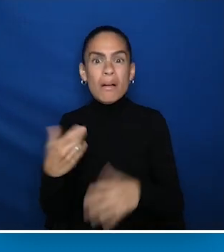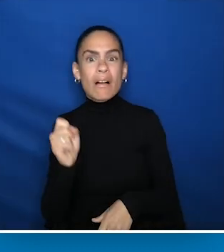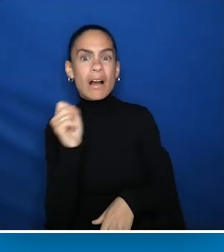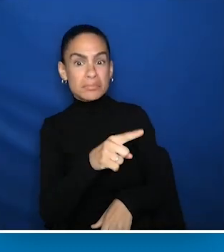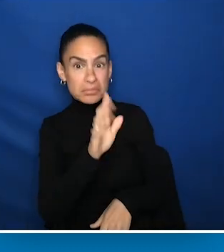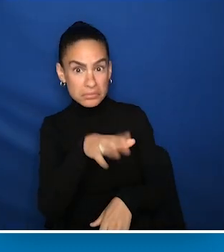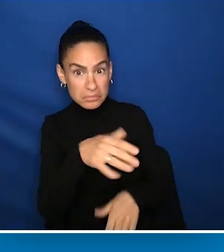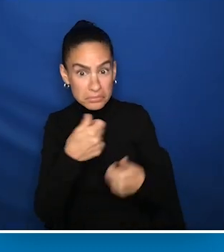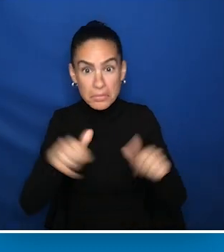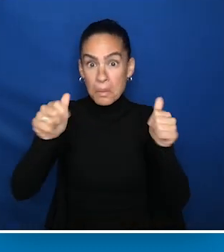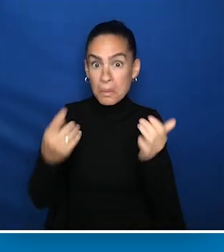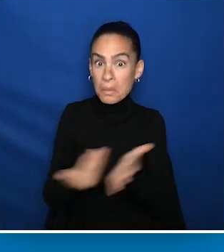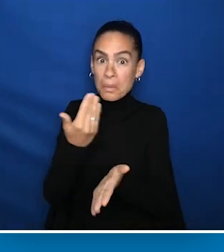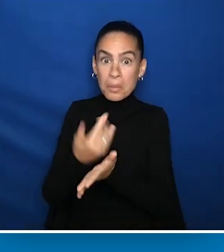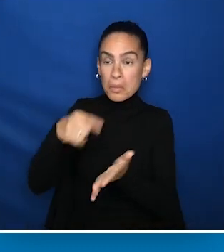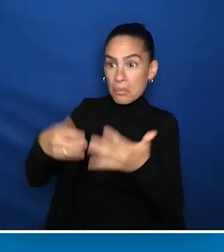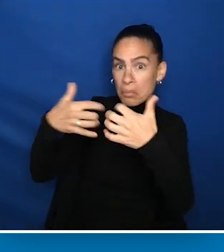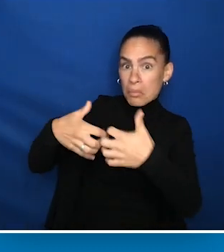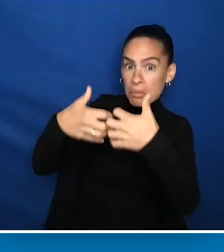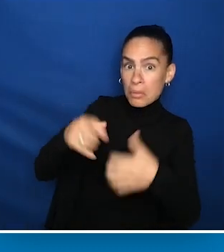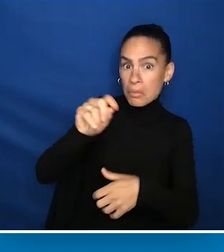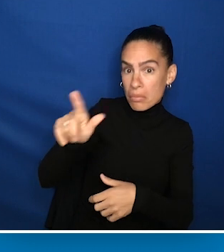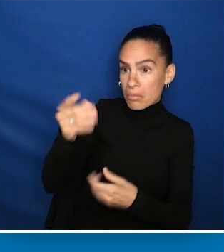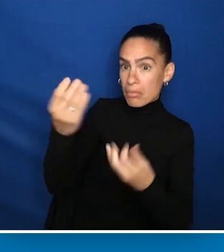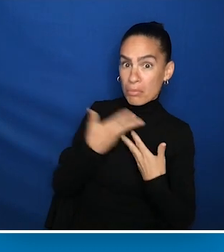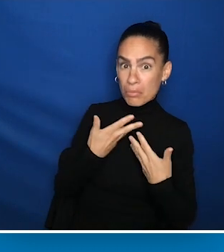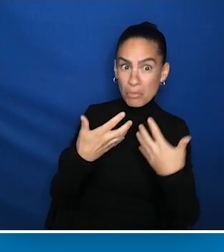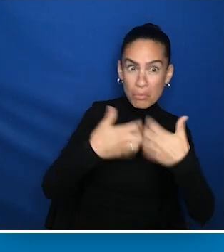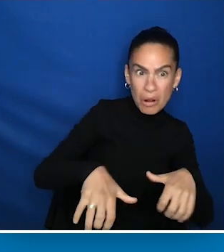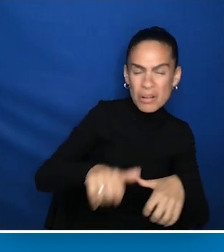Are we going to ask people to try out a device or a tool and tell us what works well or what doesn't?